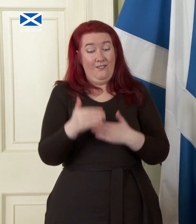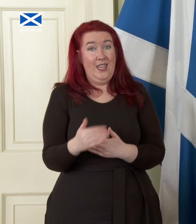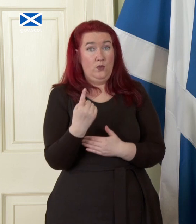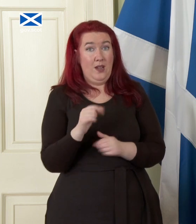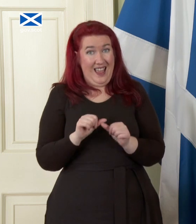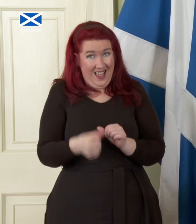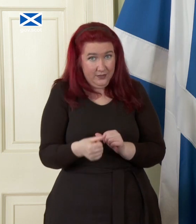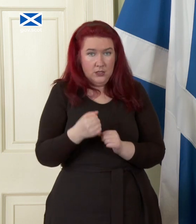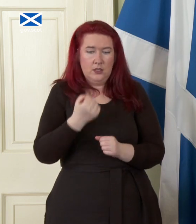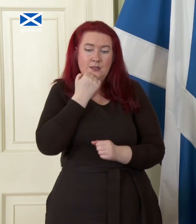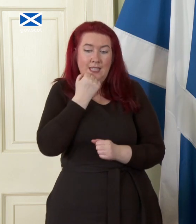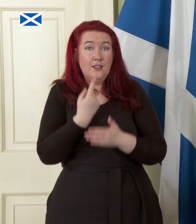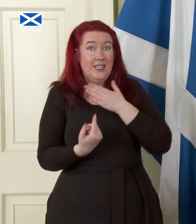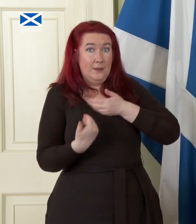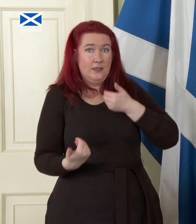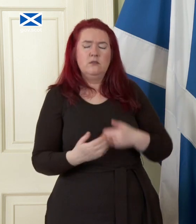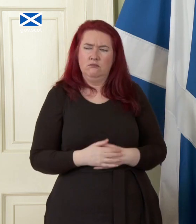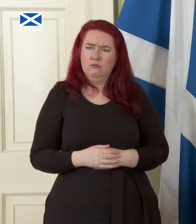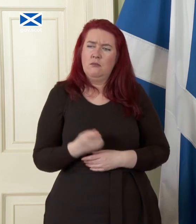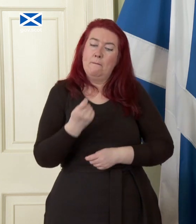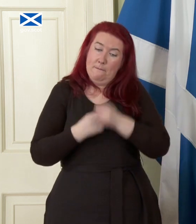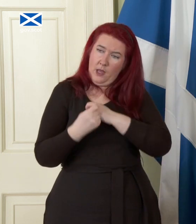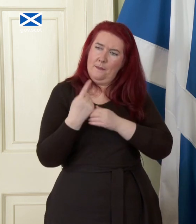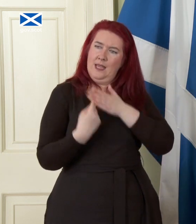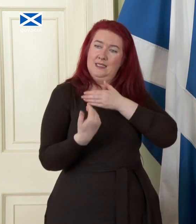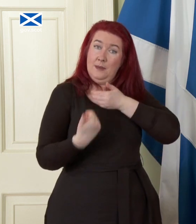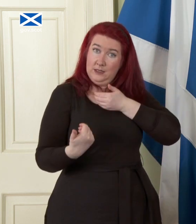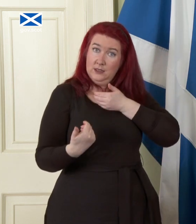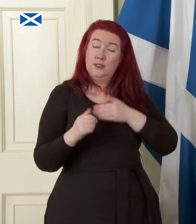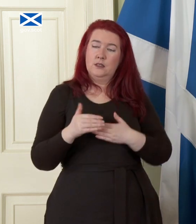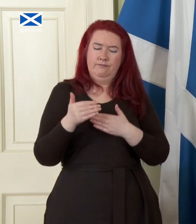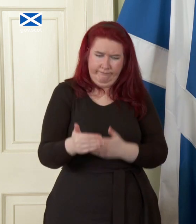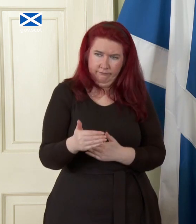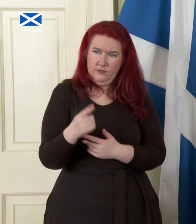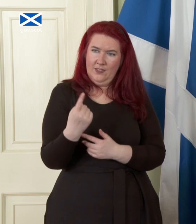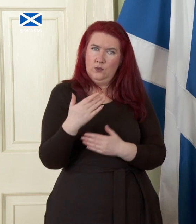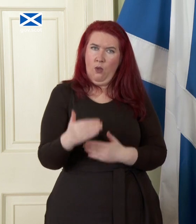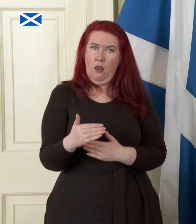hey yes when we become independent and you step the central we would start to establish